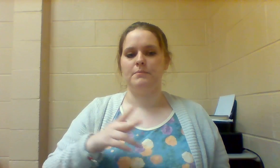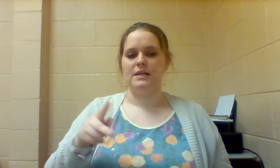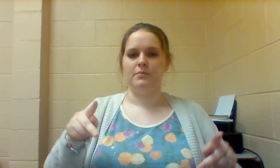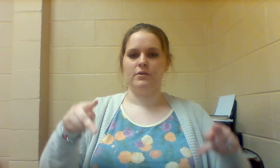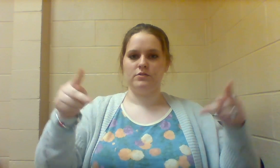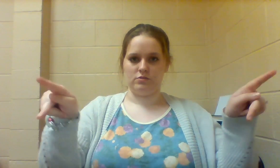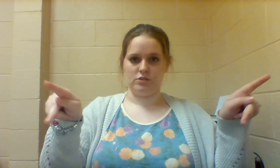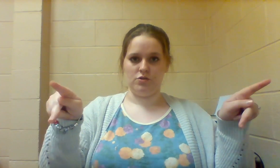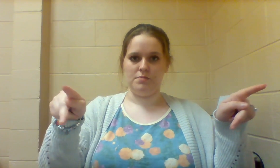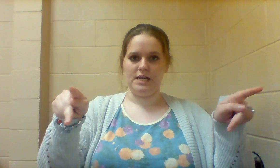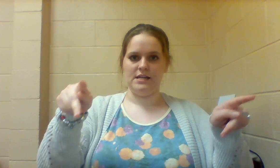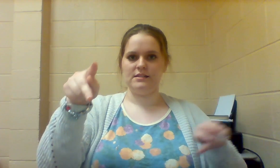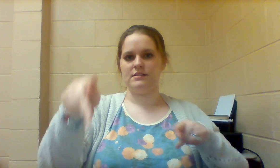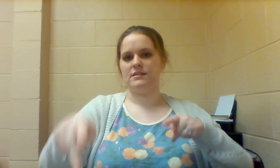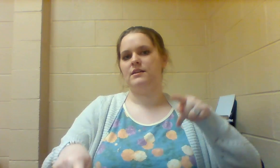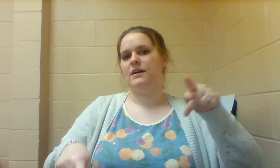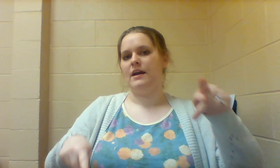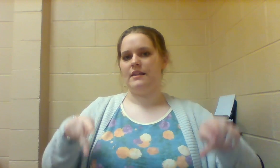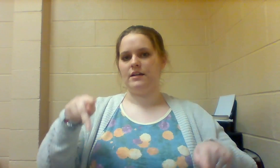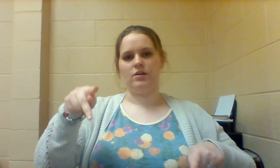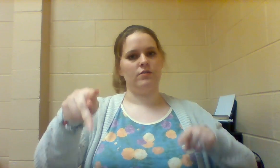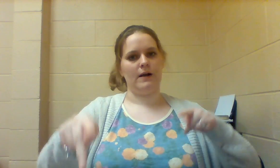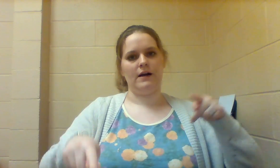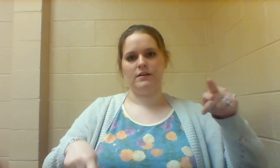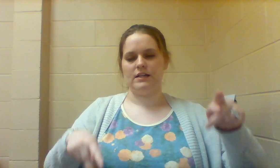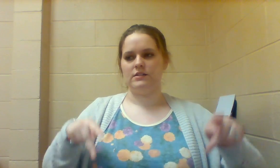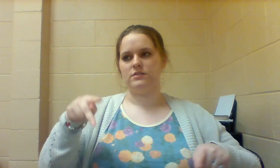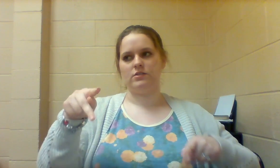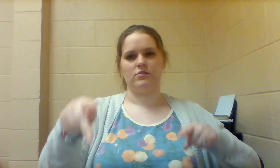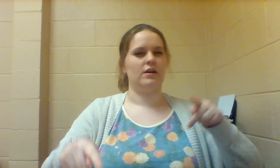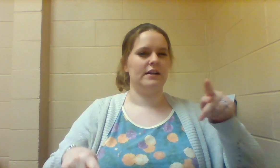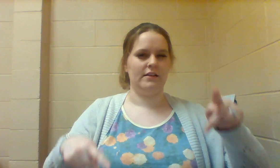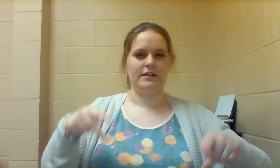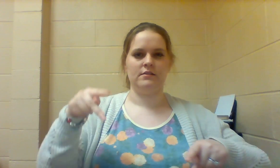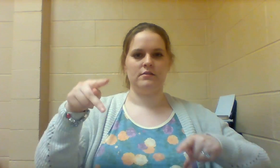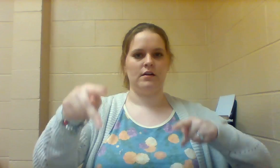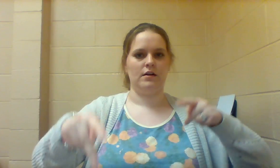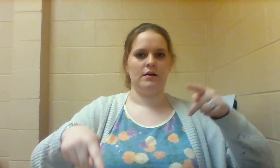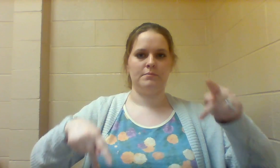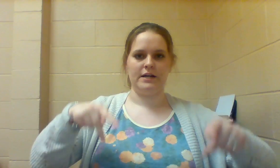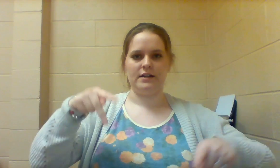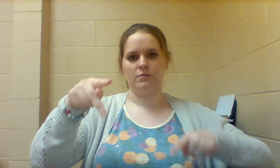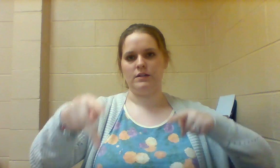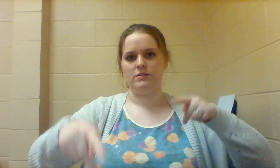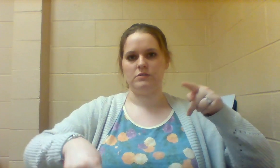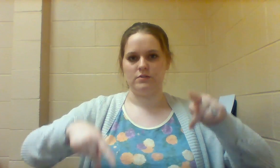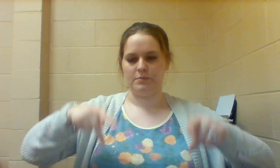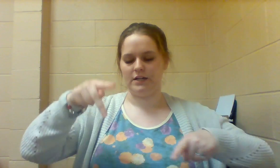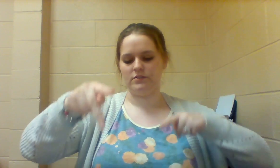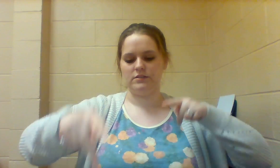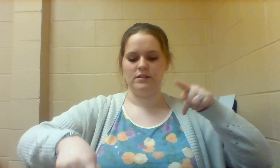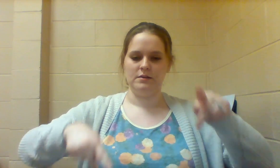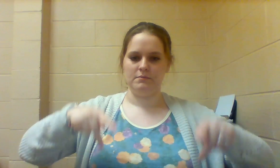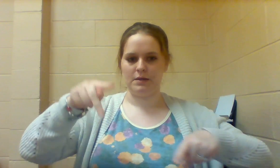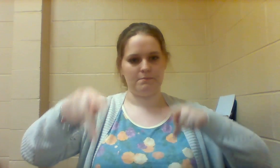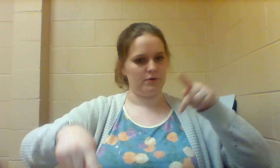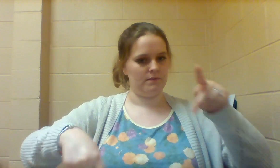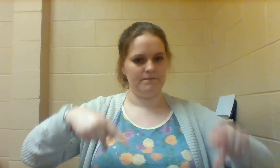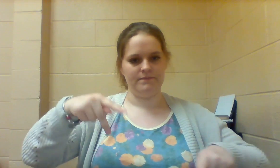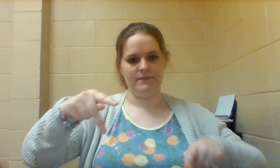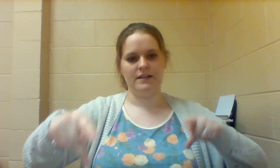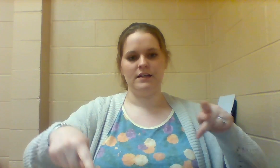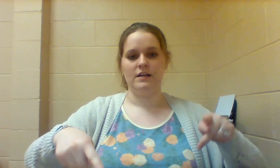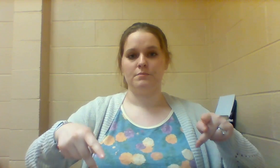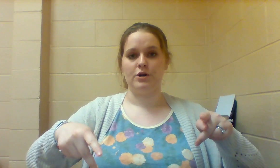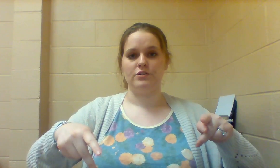PEOPLE, so 2 Ps and they go around in a circle kind of like a bike when you do the pedals, PEOPLE